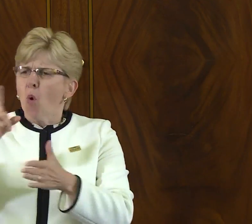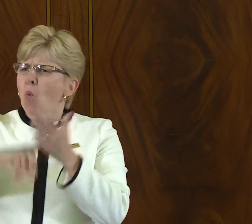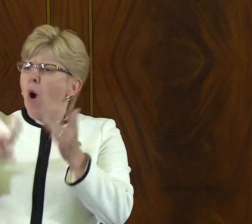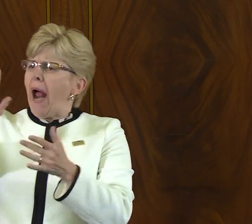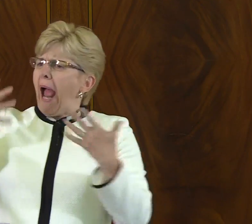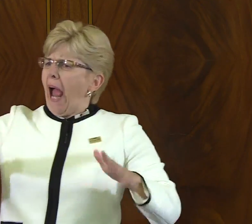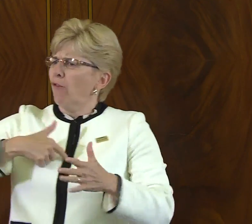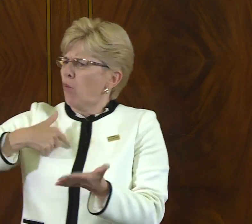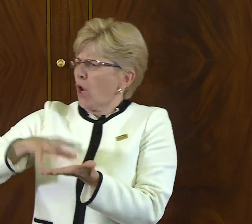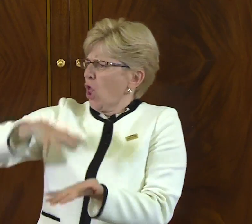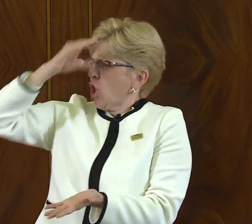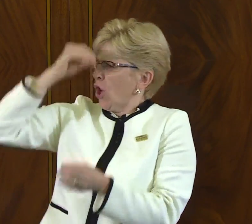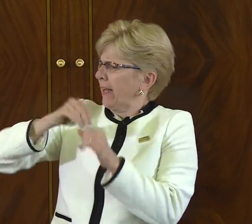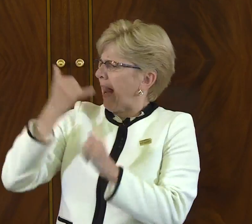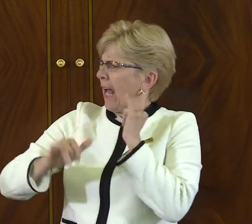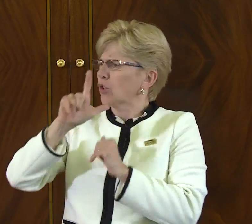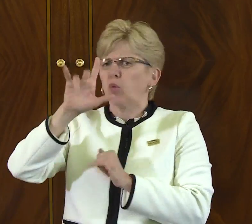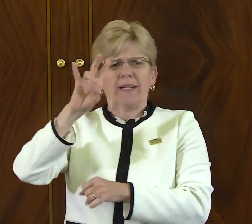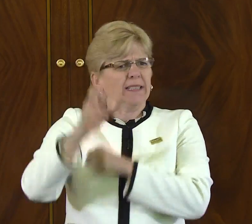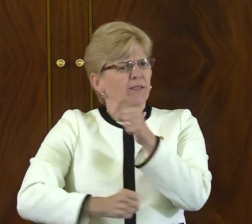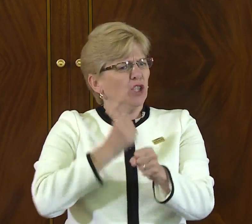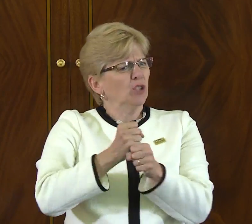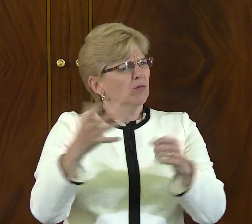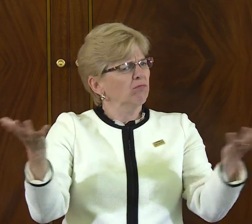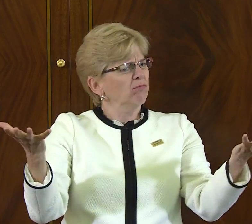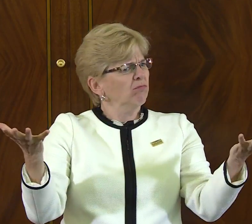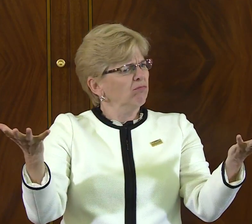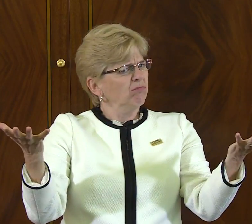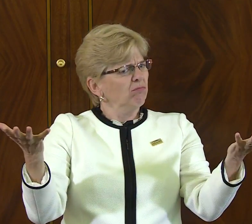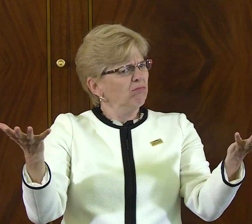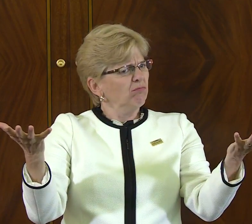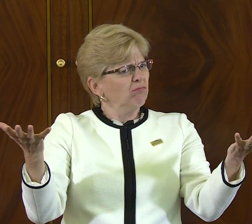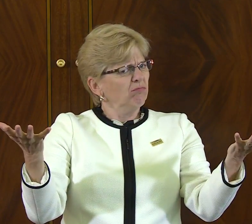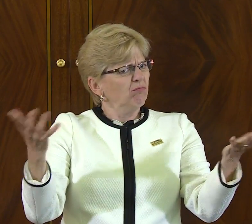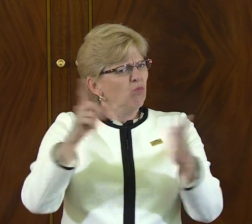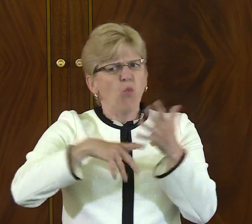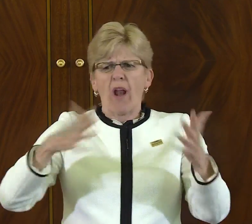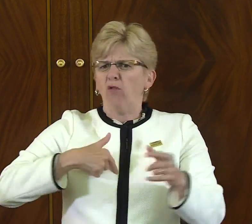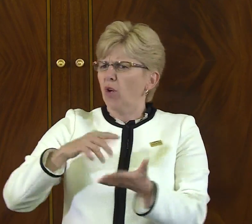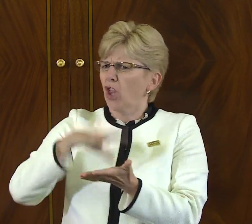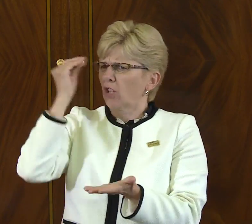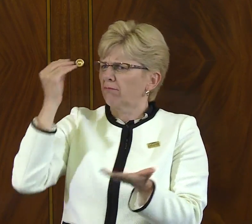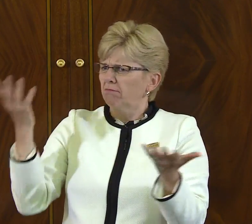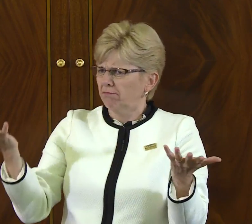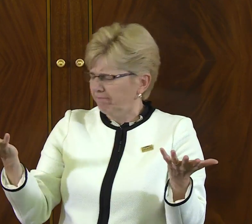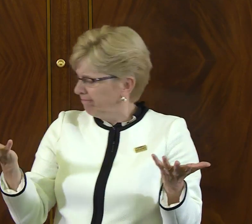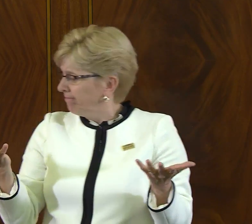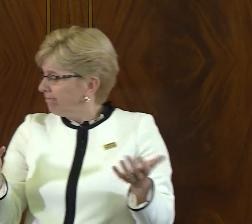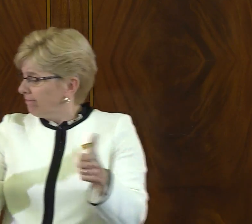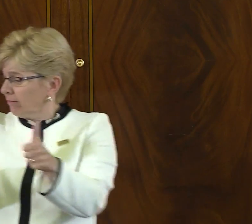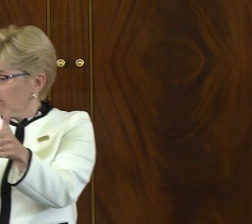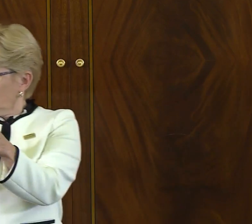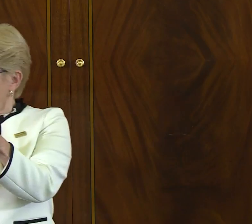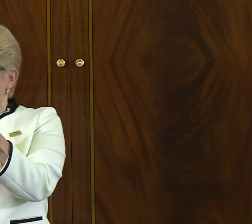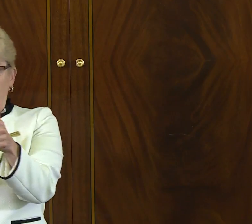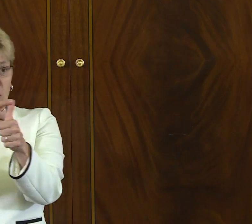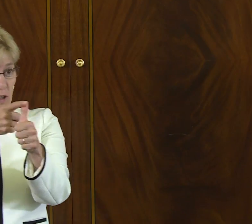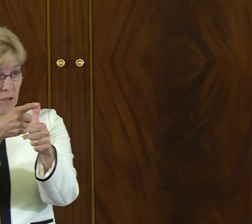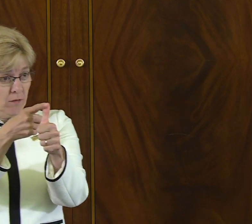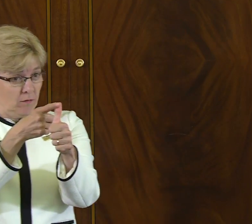And so I asked myself as I prepared to come here, what have we learned in the past 27 years? What have we learned?